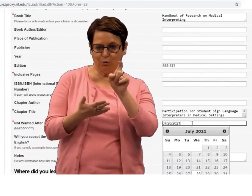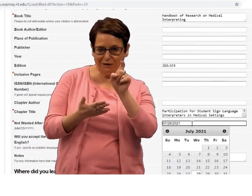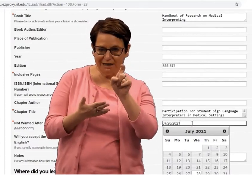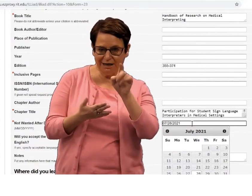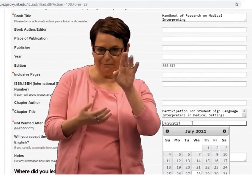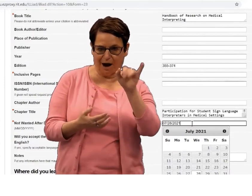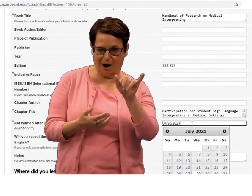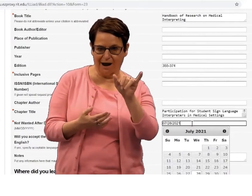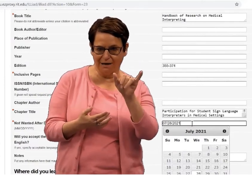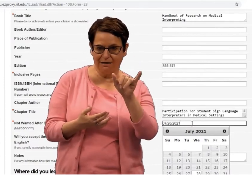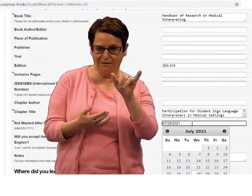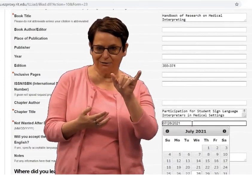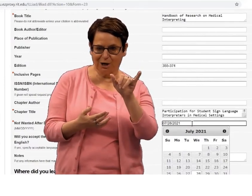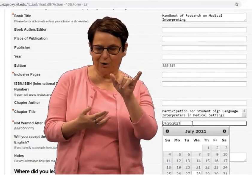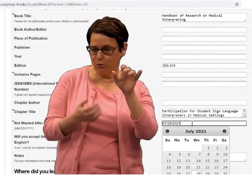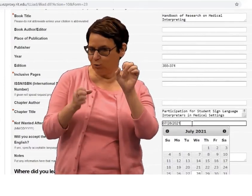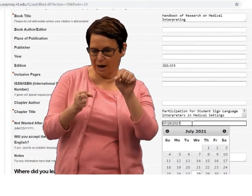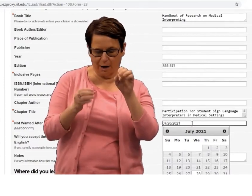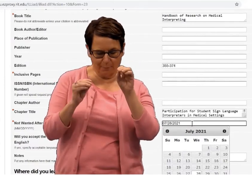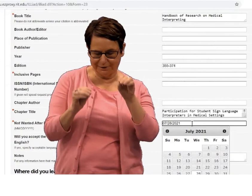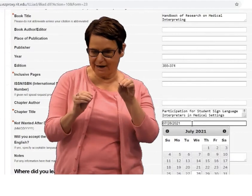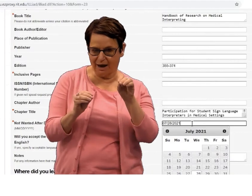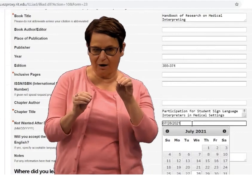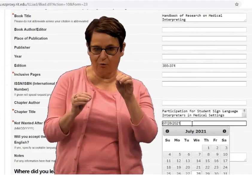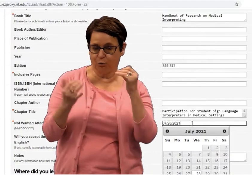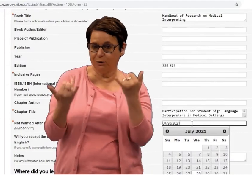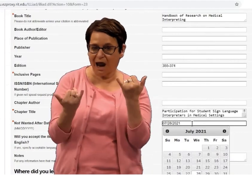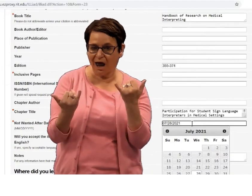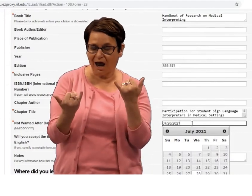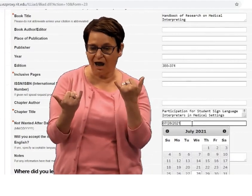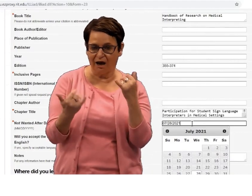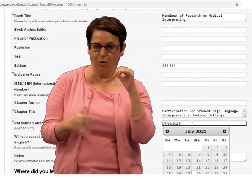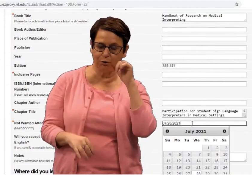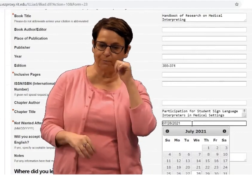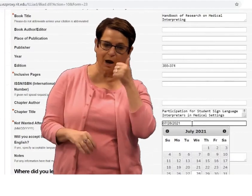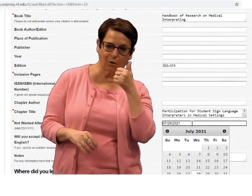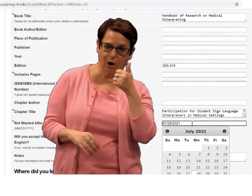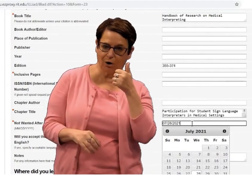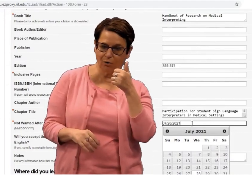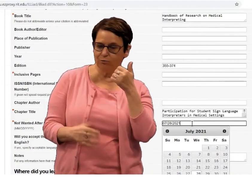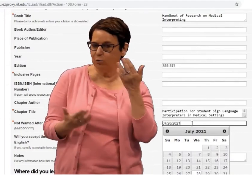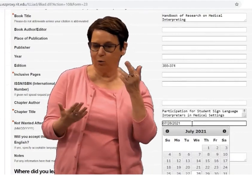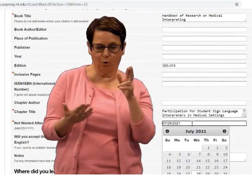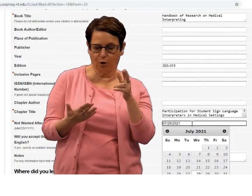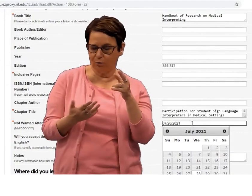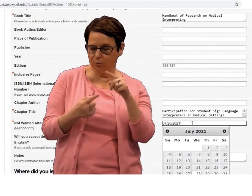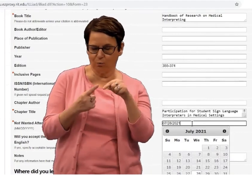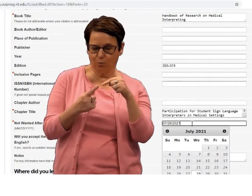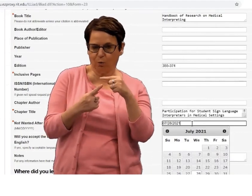Put down the date that you need it by. You can put down today or tomorrow